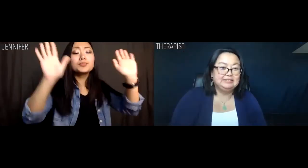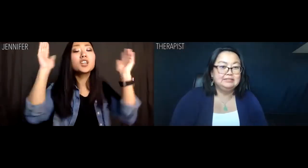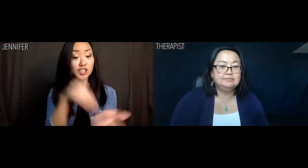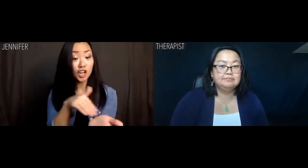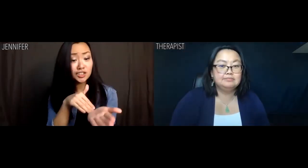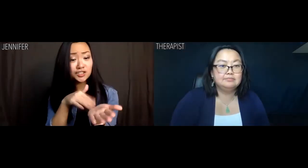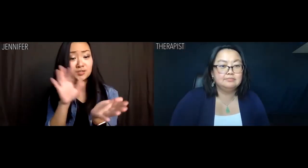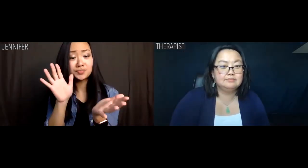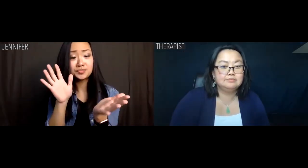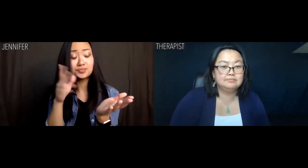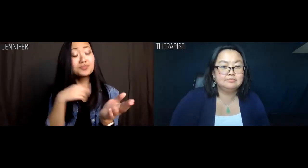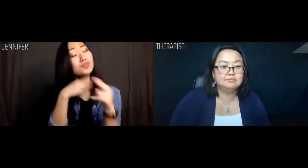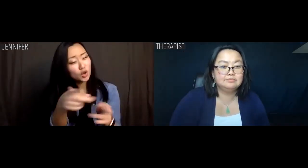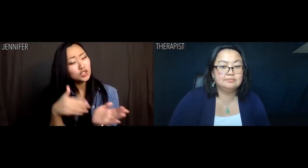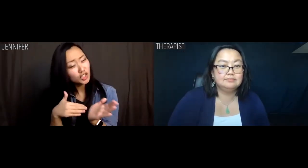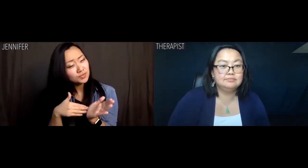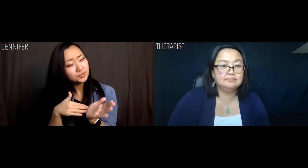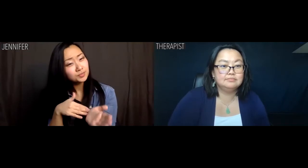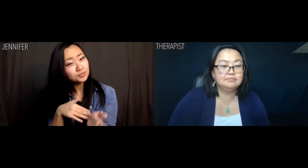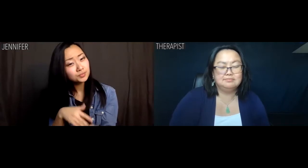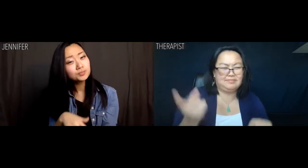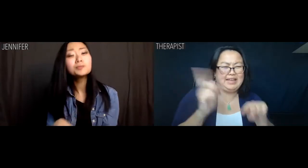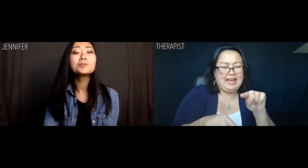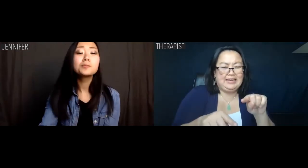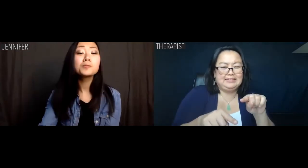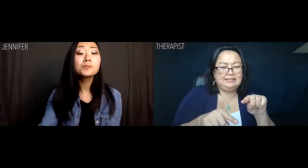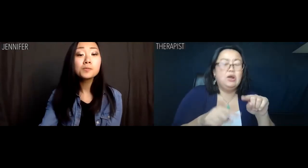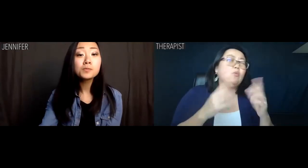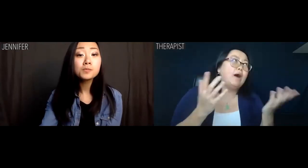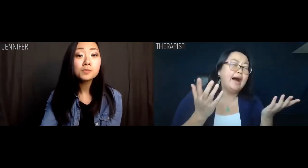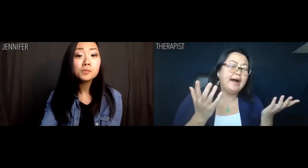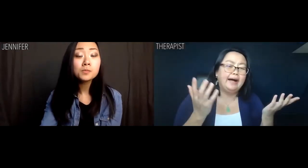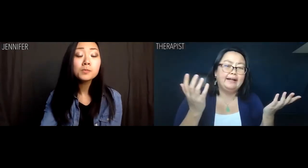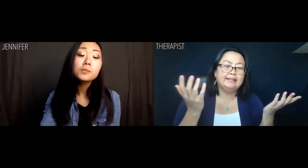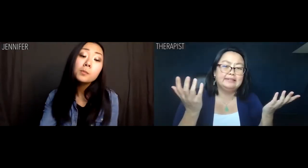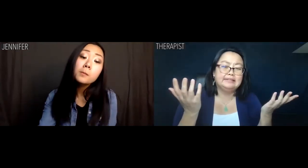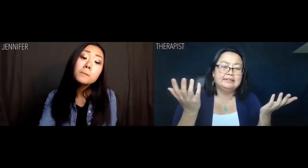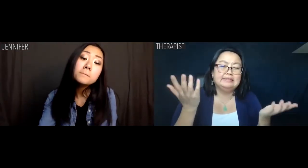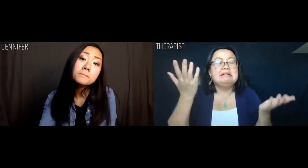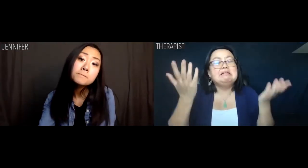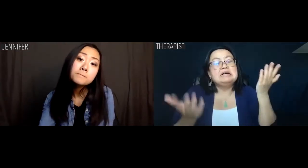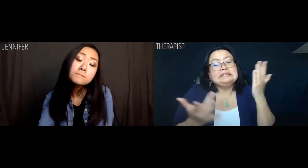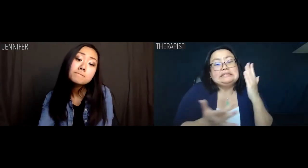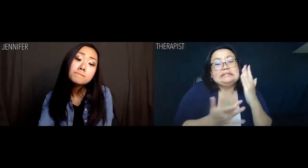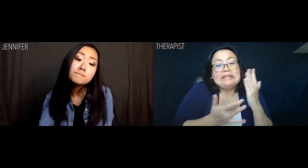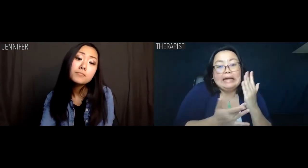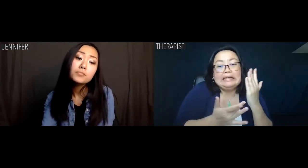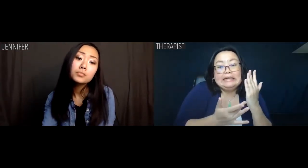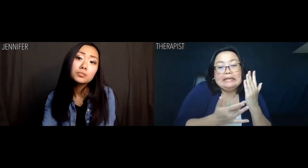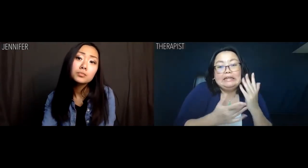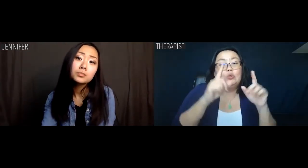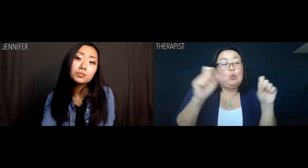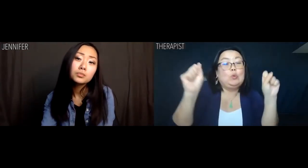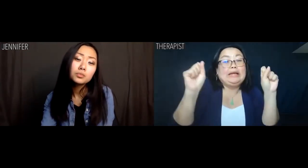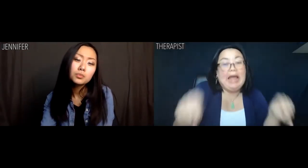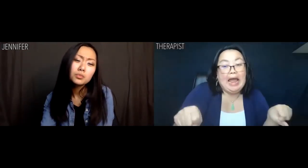Jennifer: Doctor? Can I call you doctor? Therapist: You can't actually. Well, technically you can.